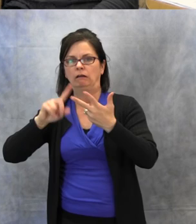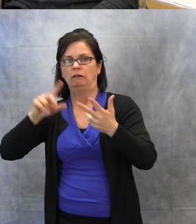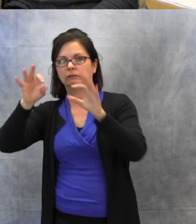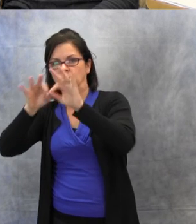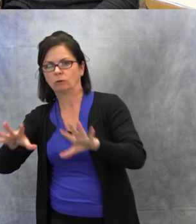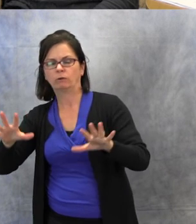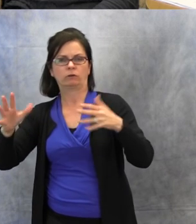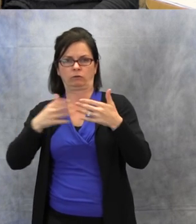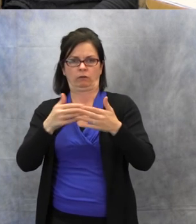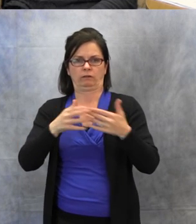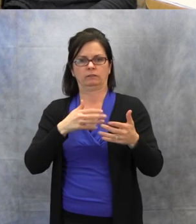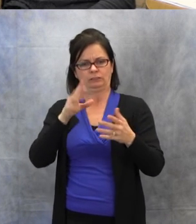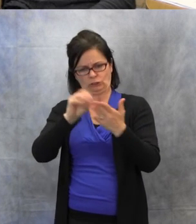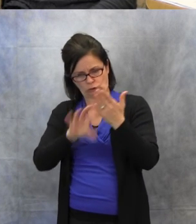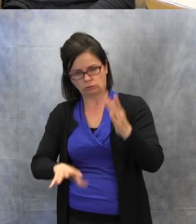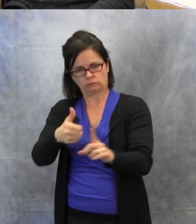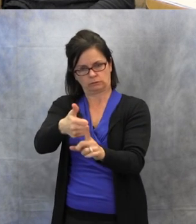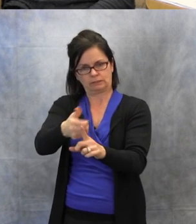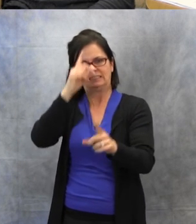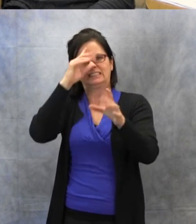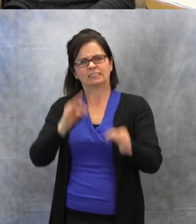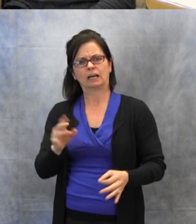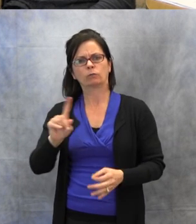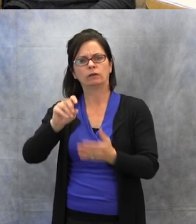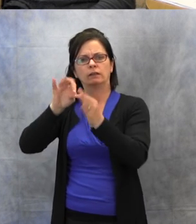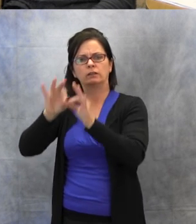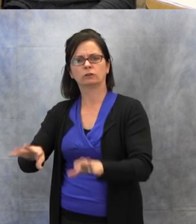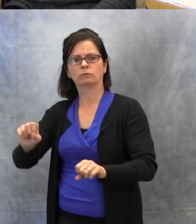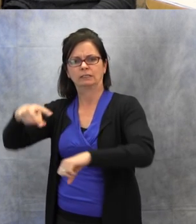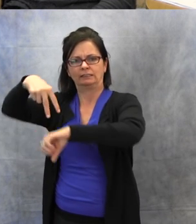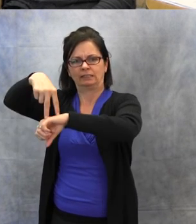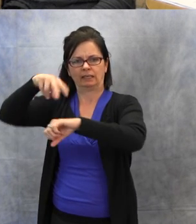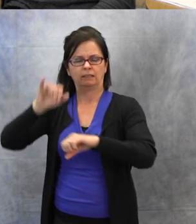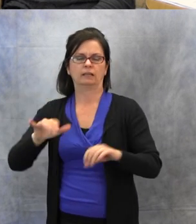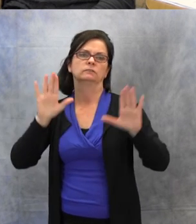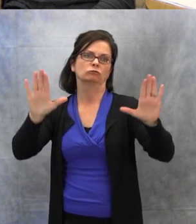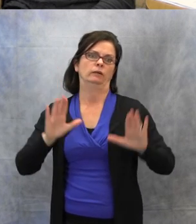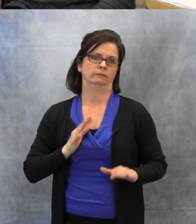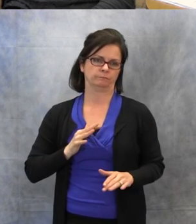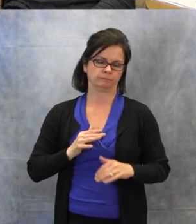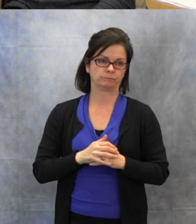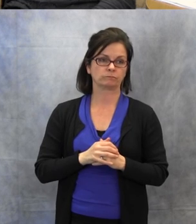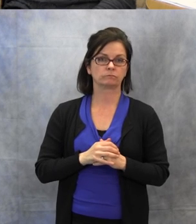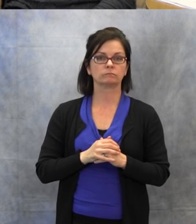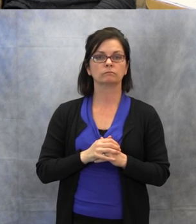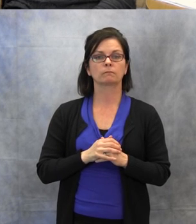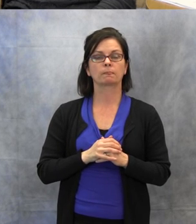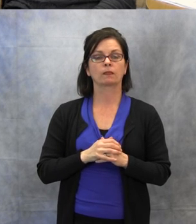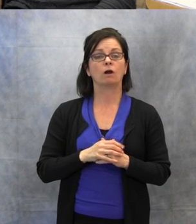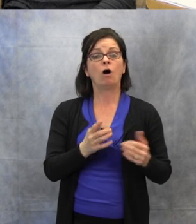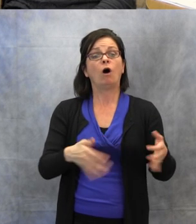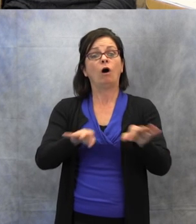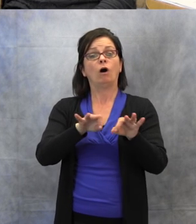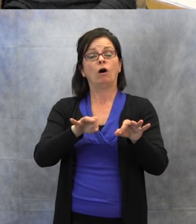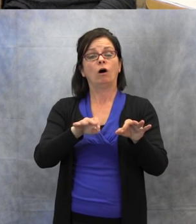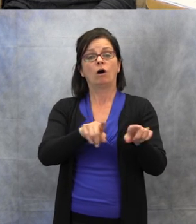where the interpreter can stand so there is a great view is wonderful. Also, be aware of lighting and glare issues.